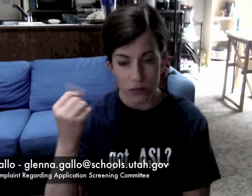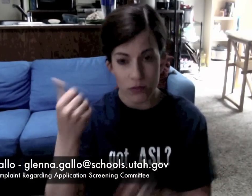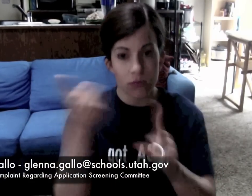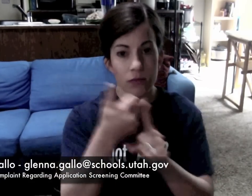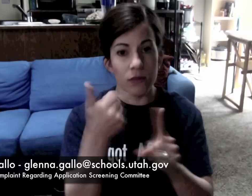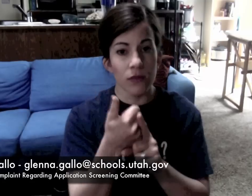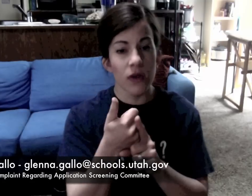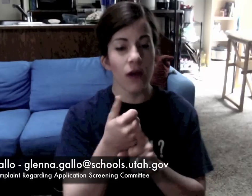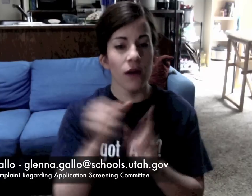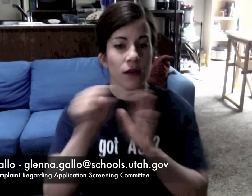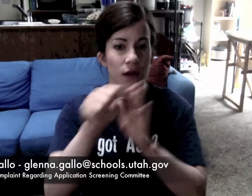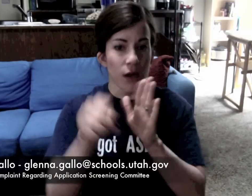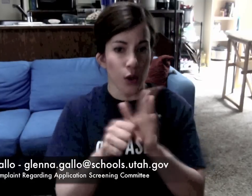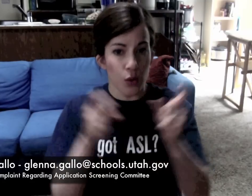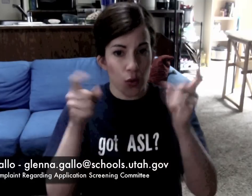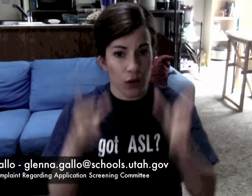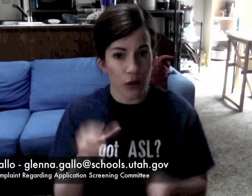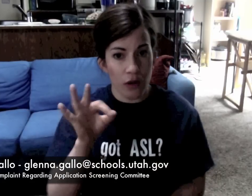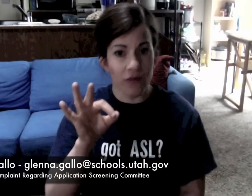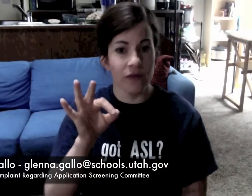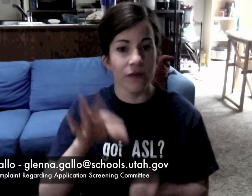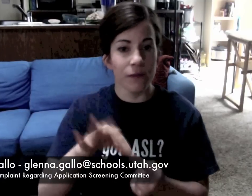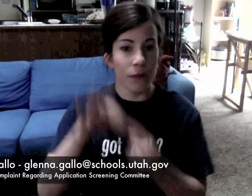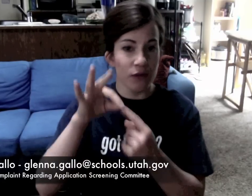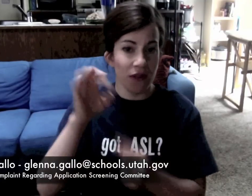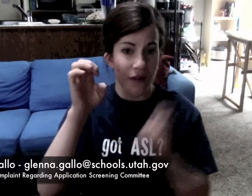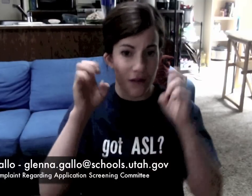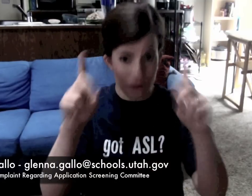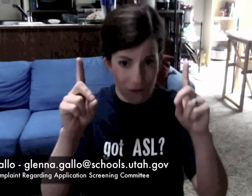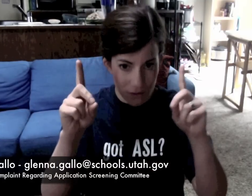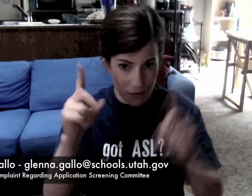She is the State Director of Special Education.